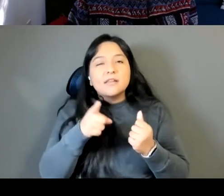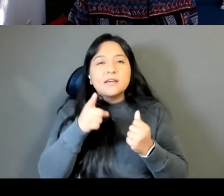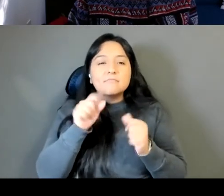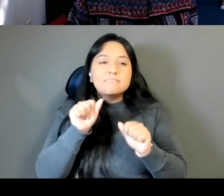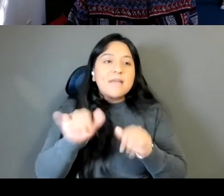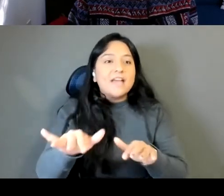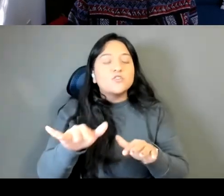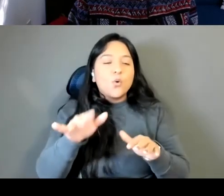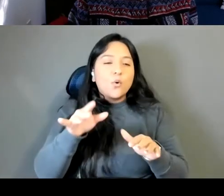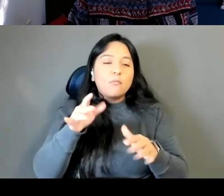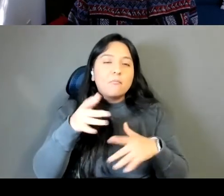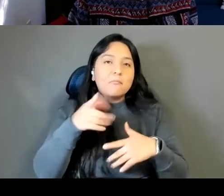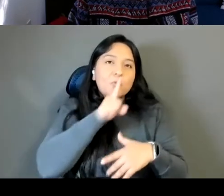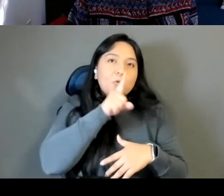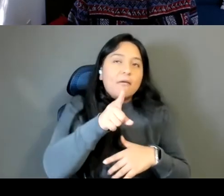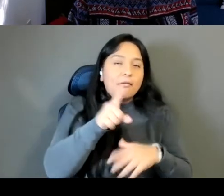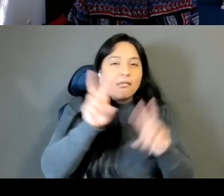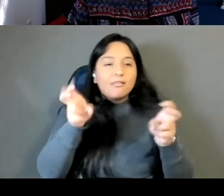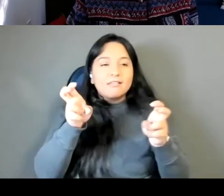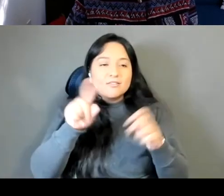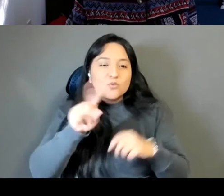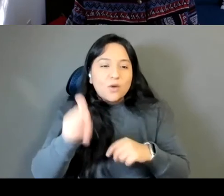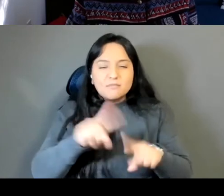but I was so interested in this strain in your book.